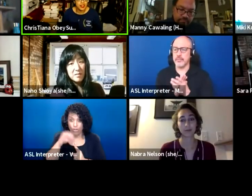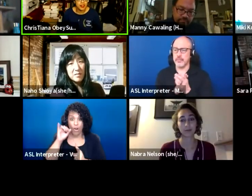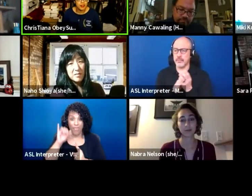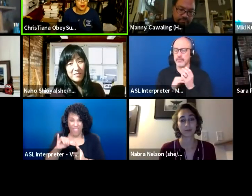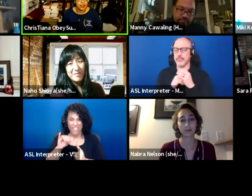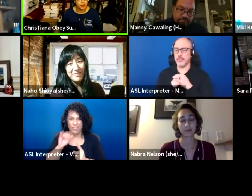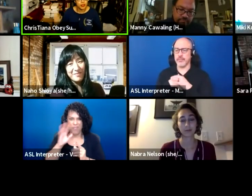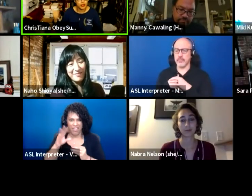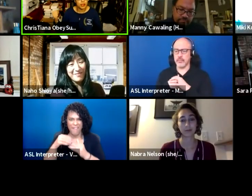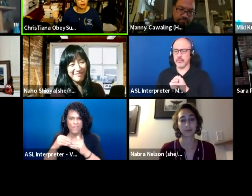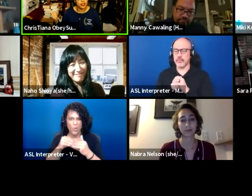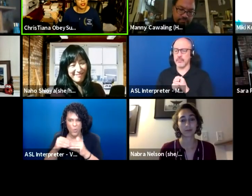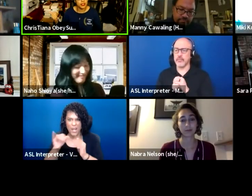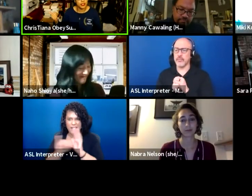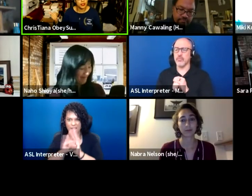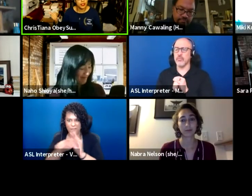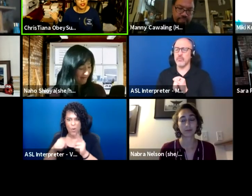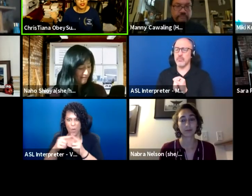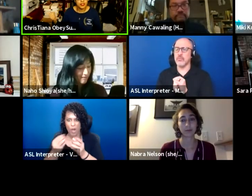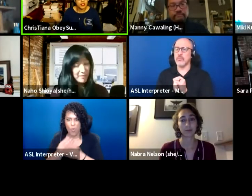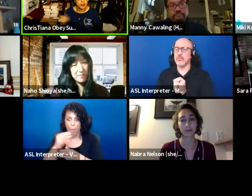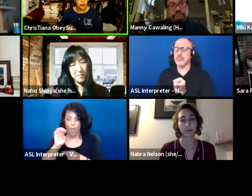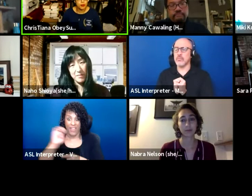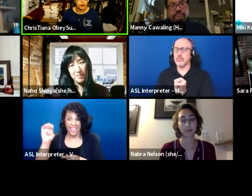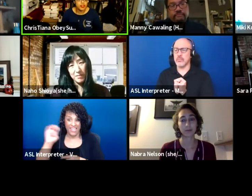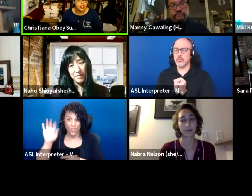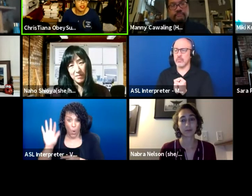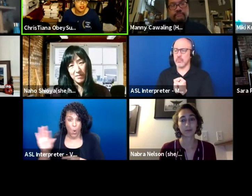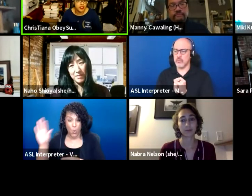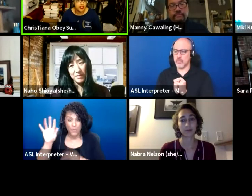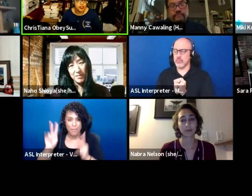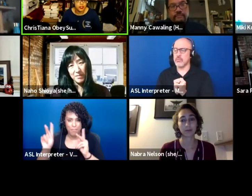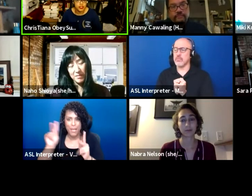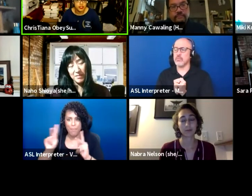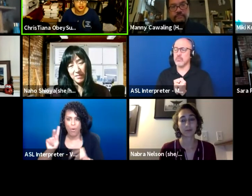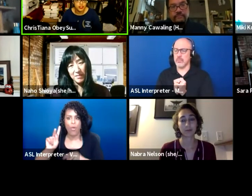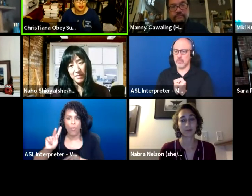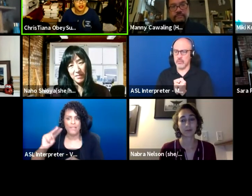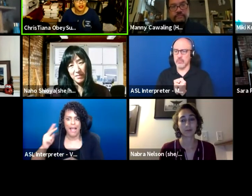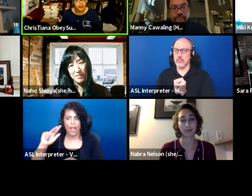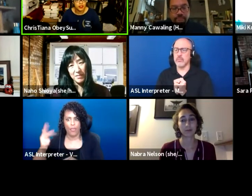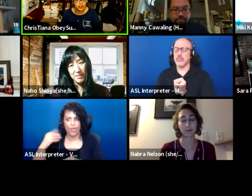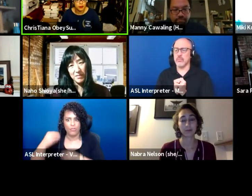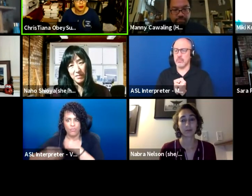that when I was growing up on the East Coast, there was a lot of people who are second and third generation Americans.